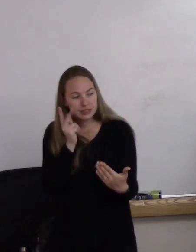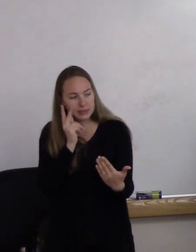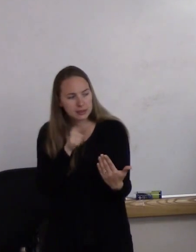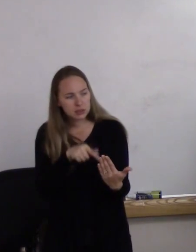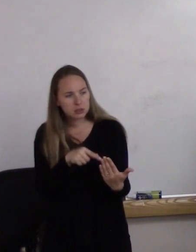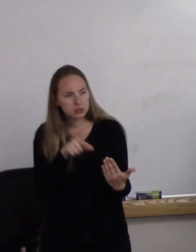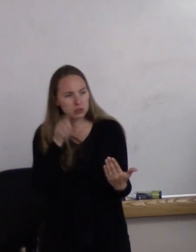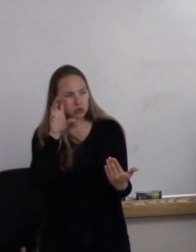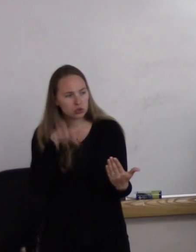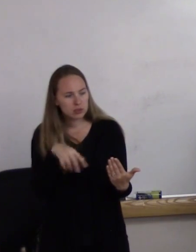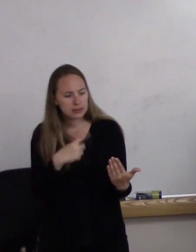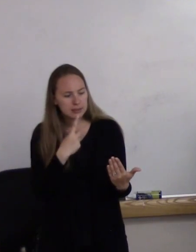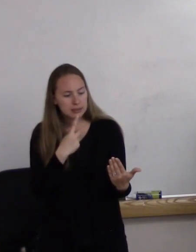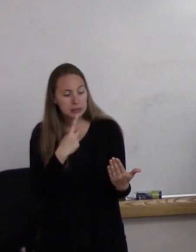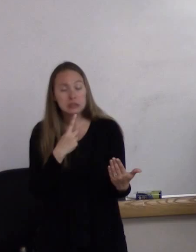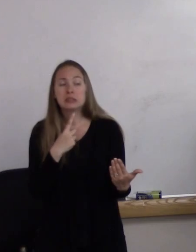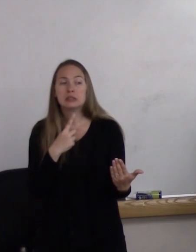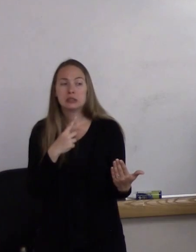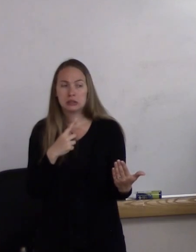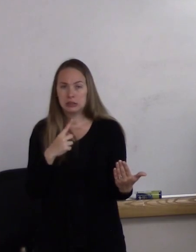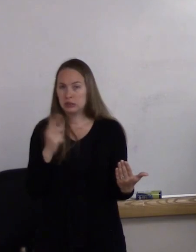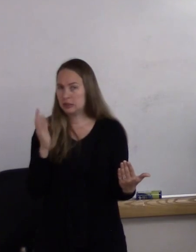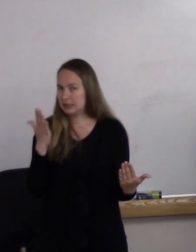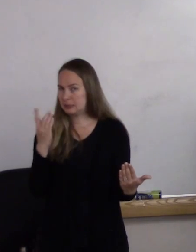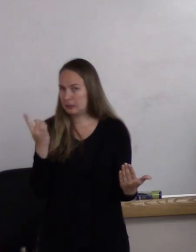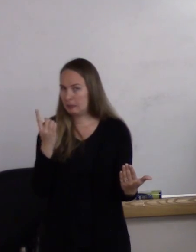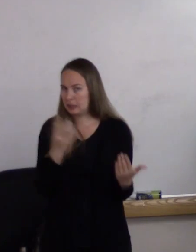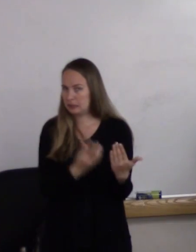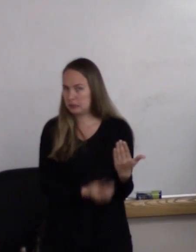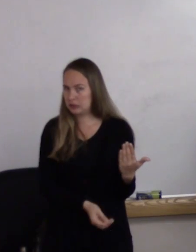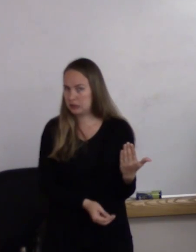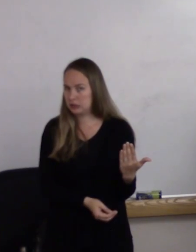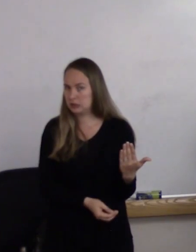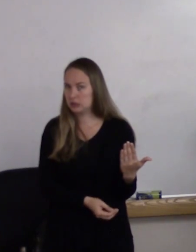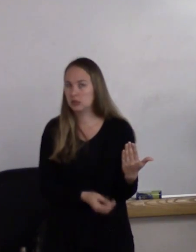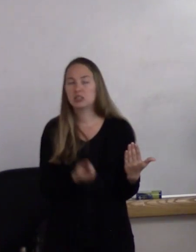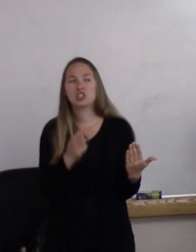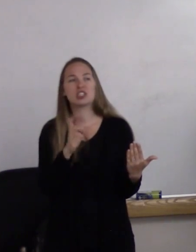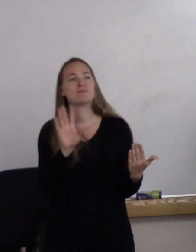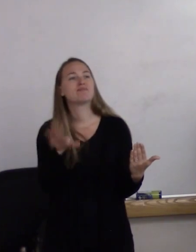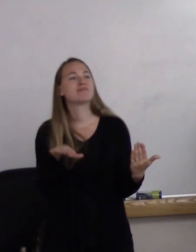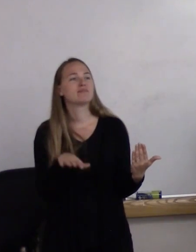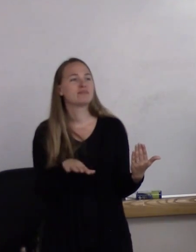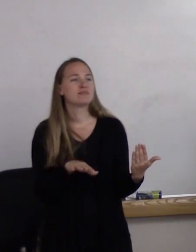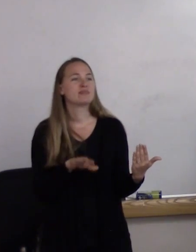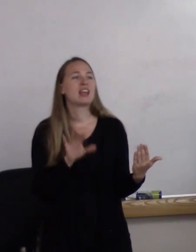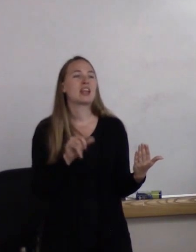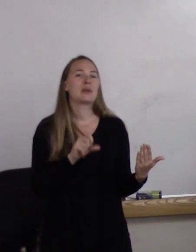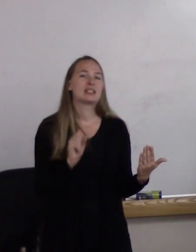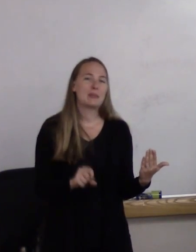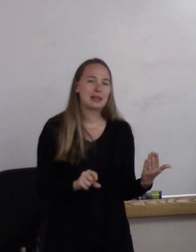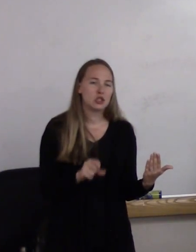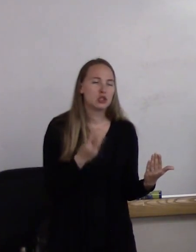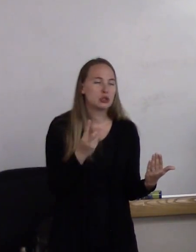and says, "Well, we seem to be missing something here." Doctor dawns on. "Oh, that was semester two. This is a baby girl."